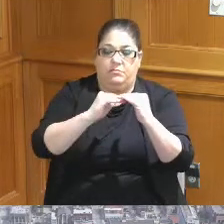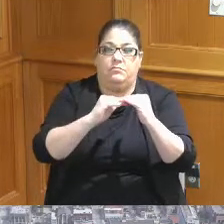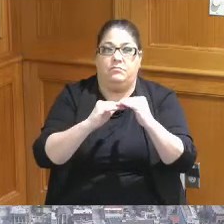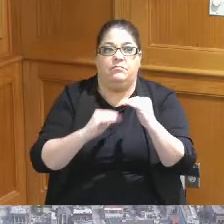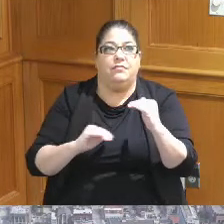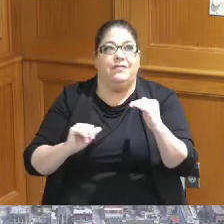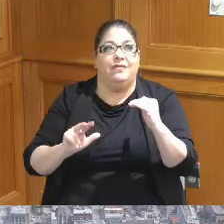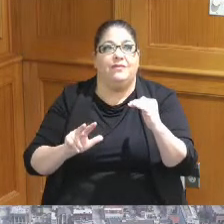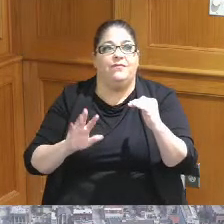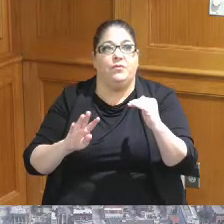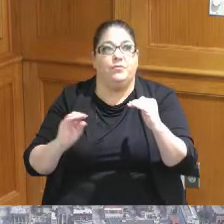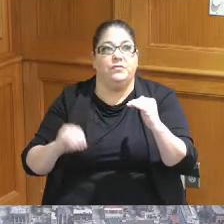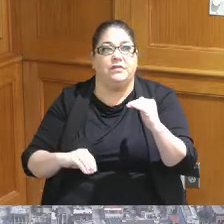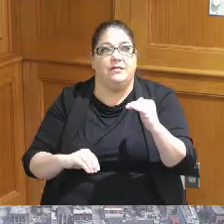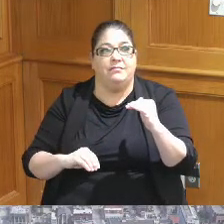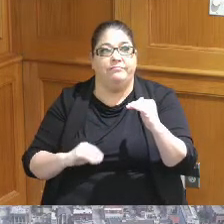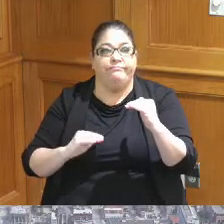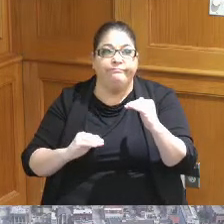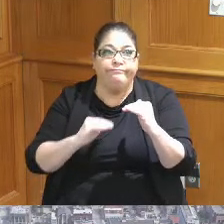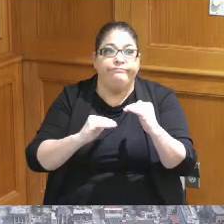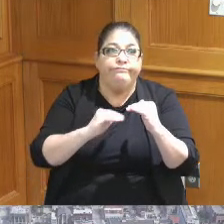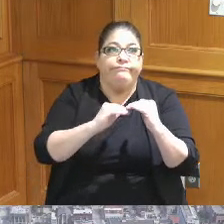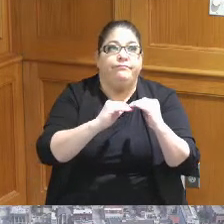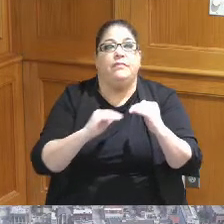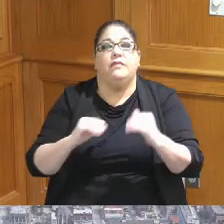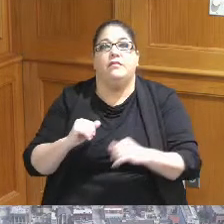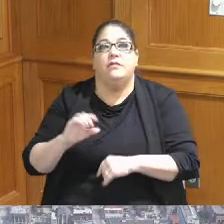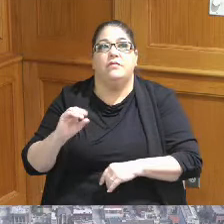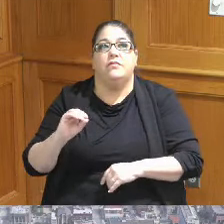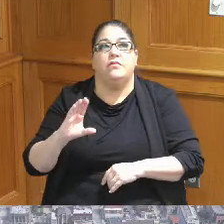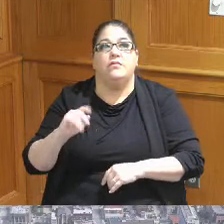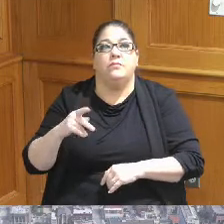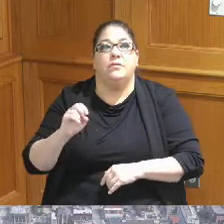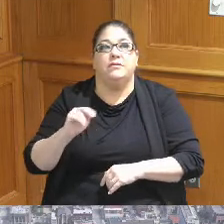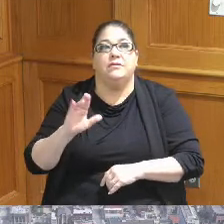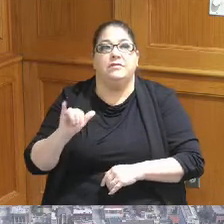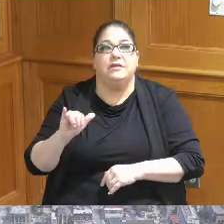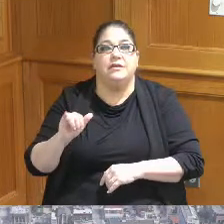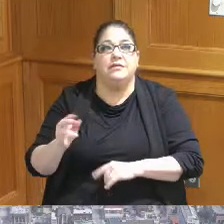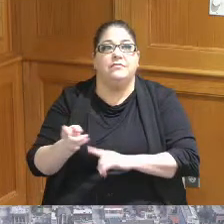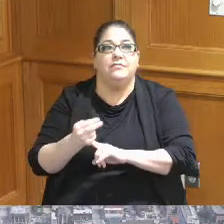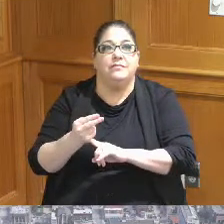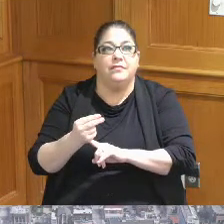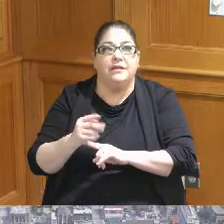we're looking at everything from an occupancy tax abatement real estate abatement state tax